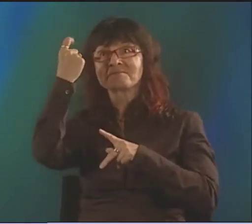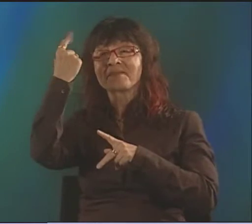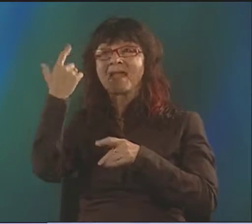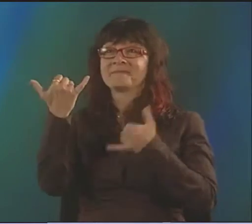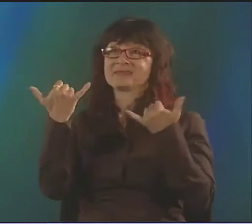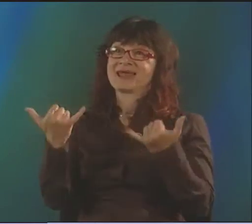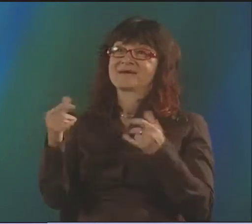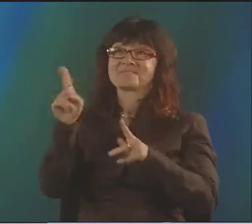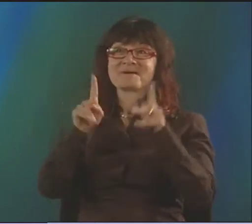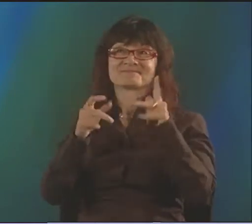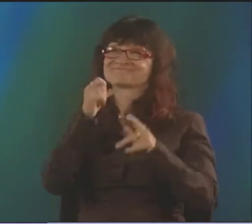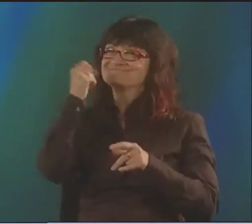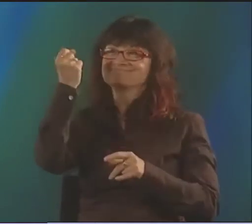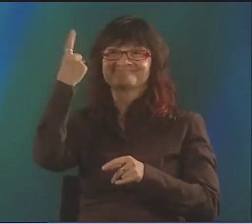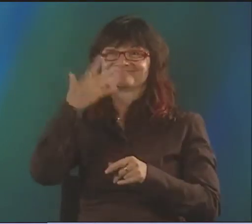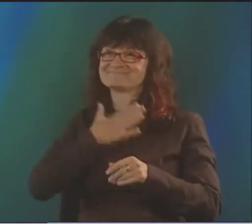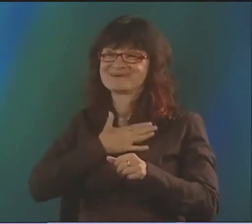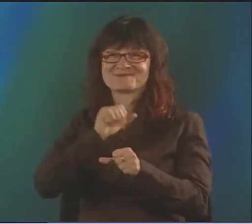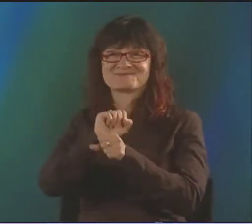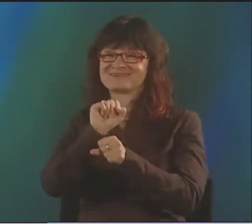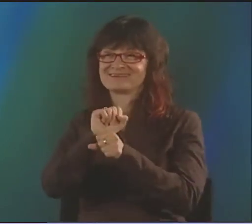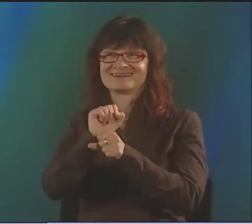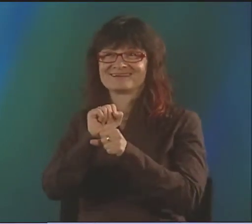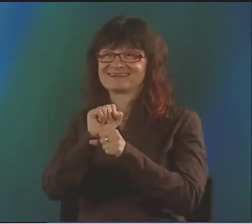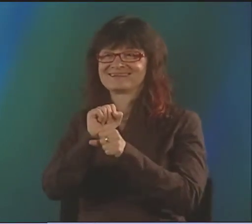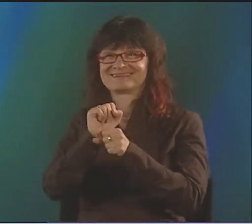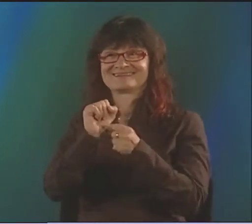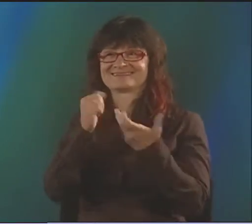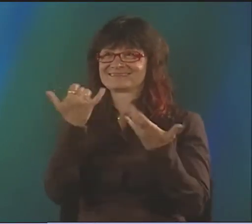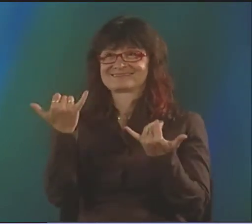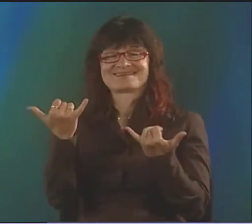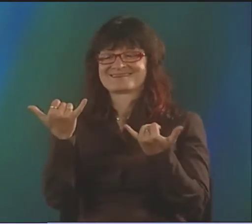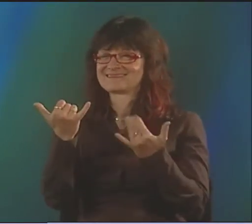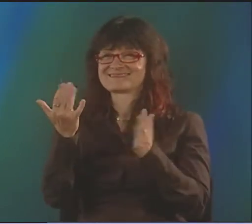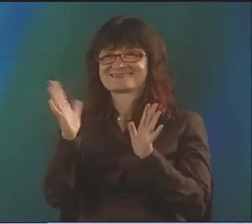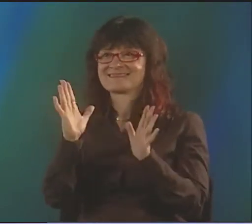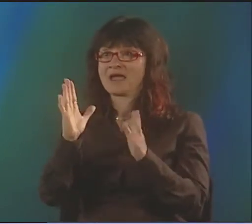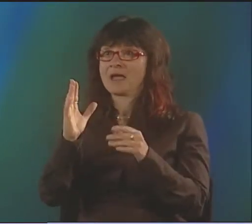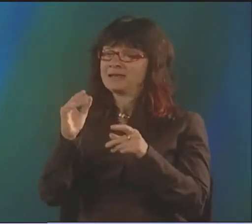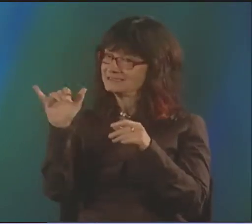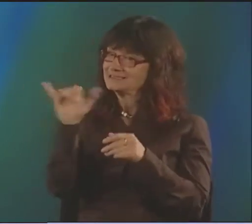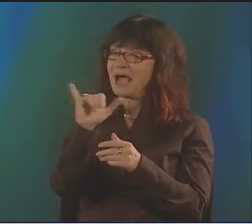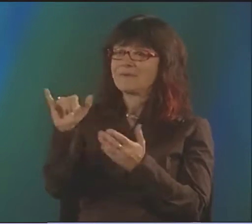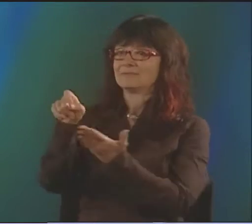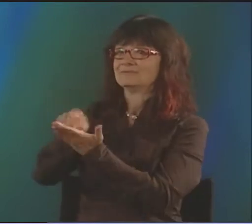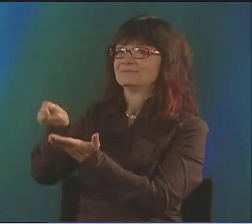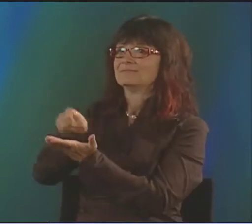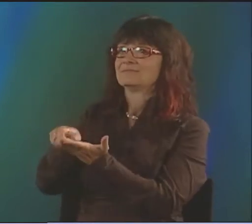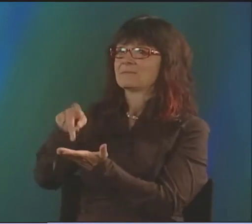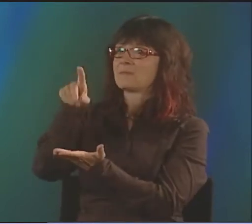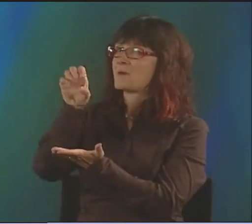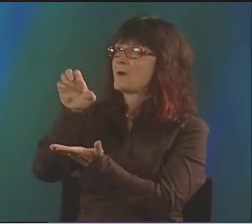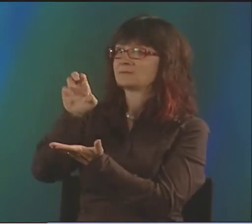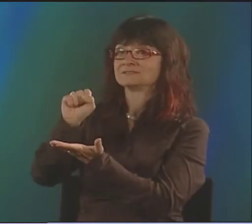OR--I MEAN, PEOPLE UNDERSTOOD IT, BUT NOW PEOPLE DON'T UNDERSTAND MY WORK AT ALL. NOWADAYS THEY REALLY DON'T.